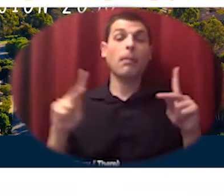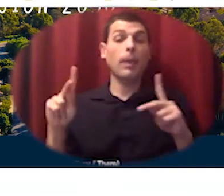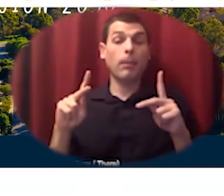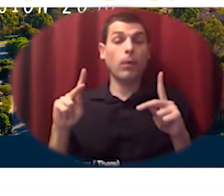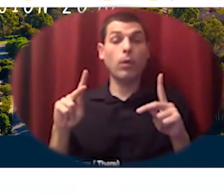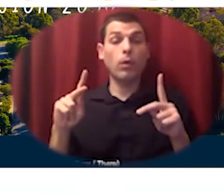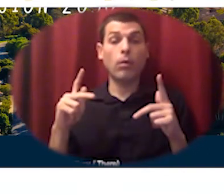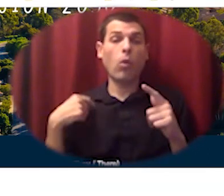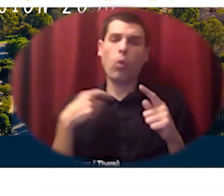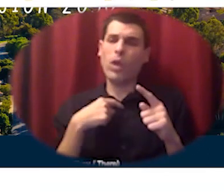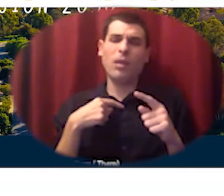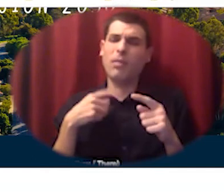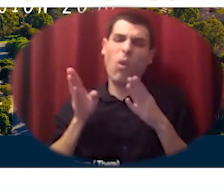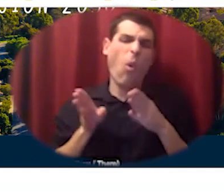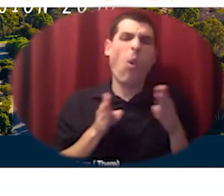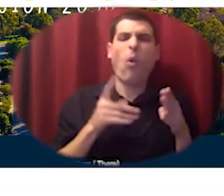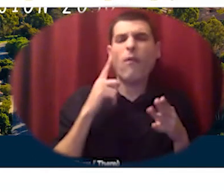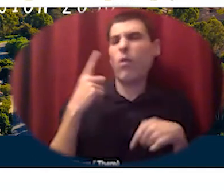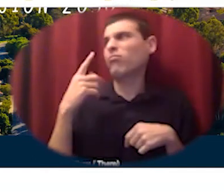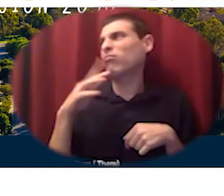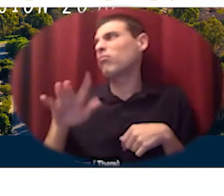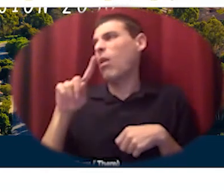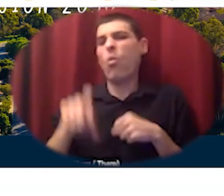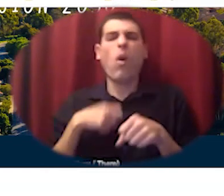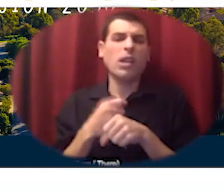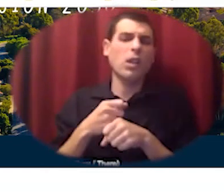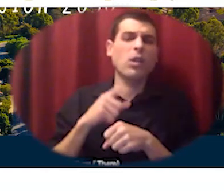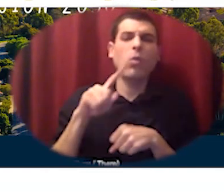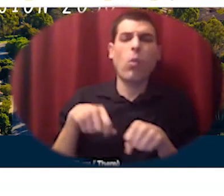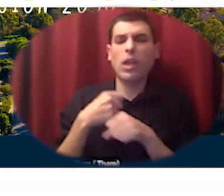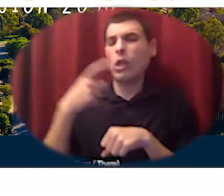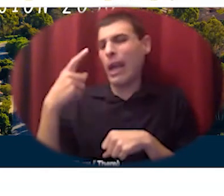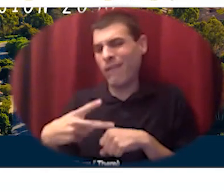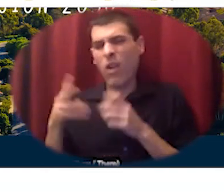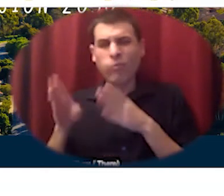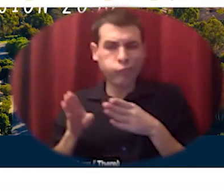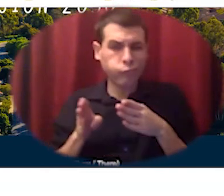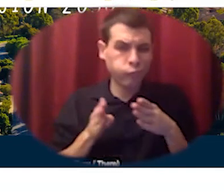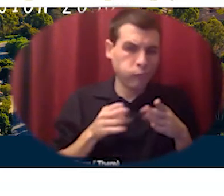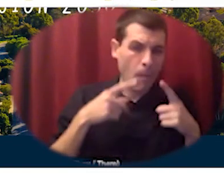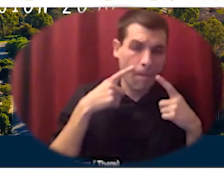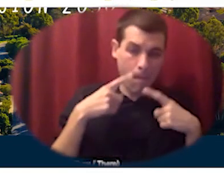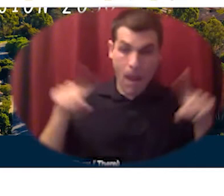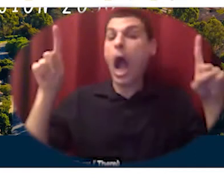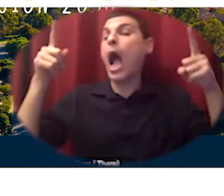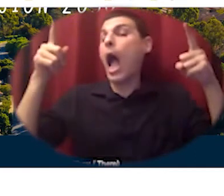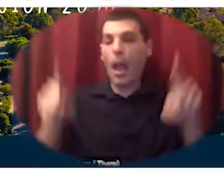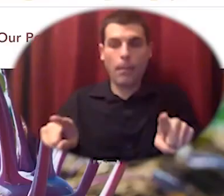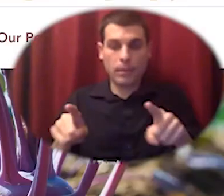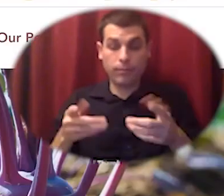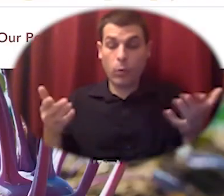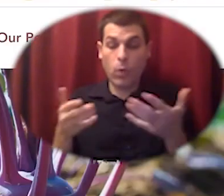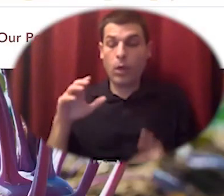well over a year maybe a year and a half and that was the carbon sink farming convergence